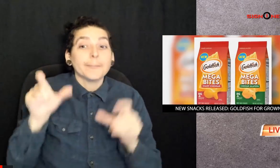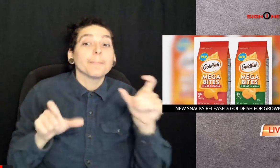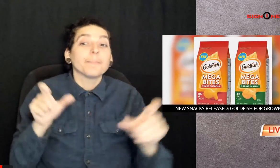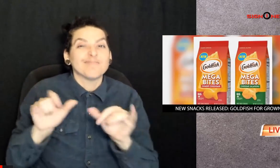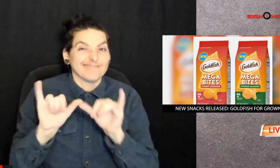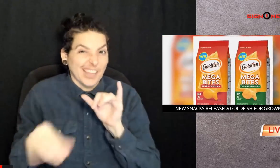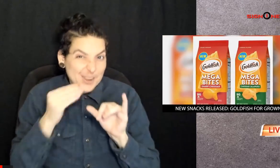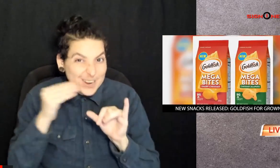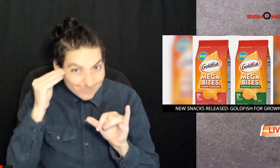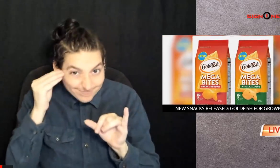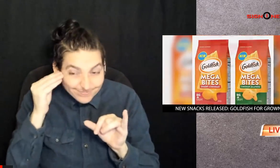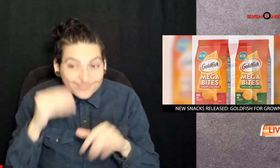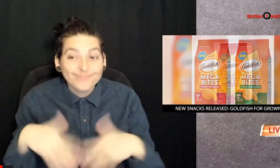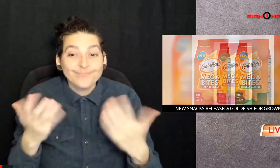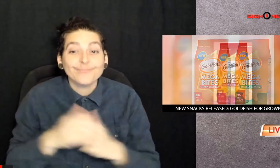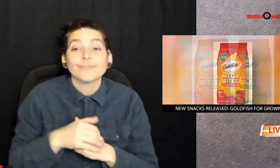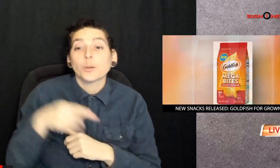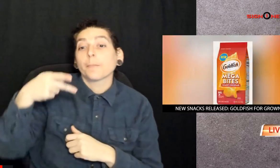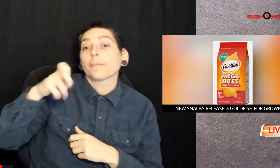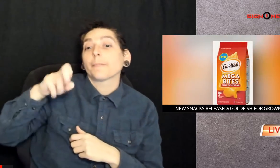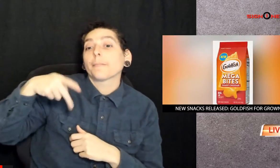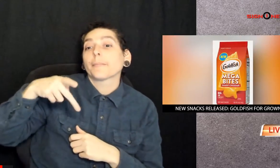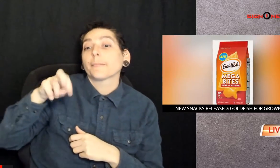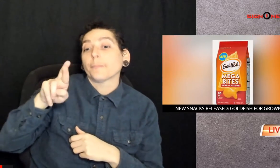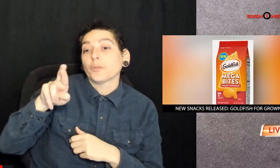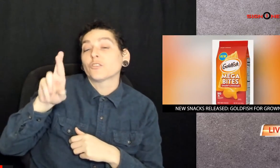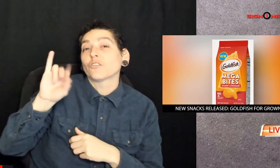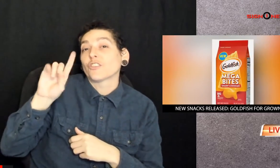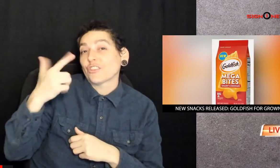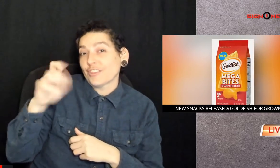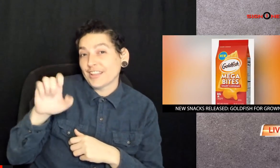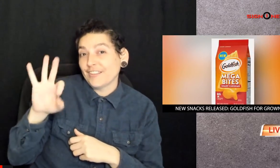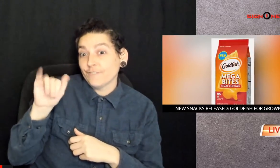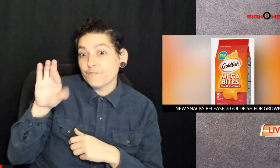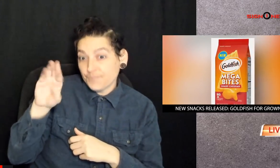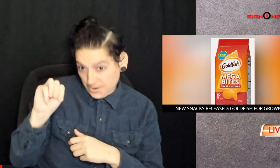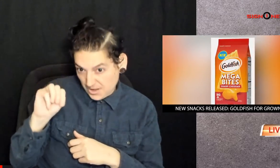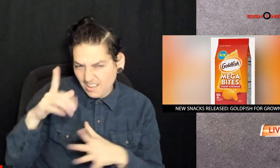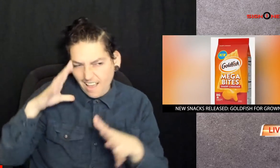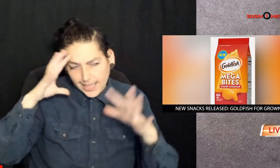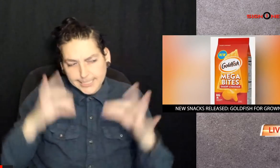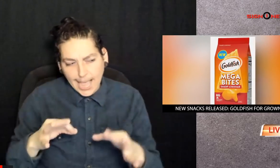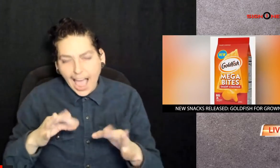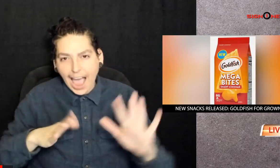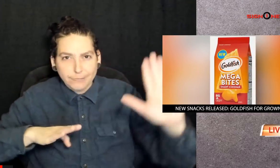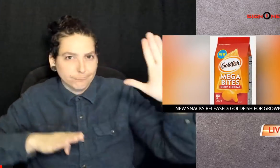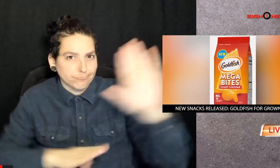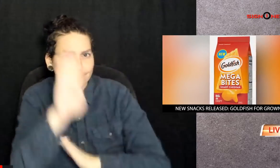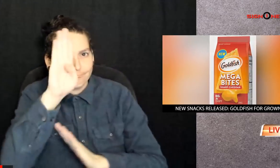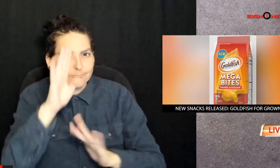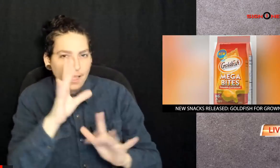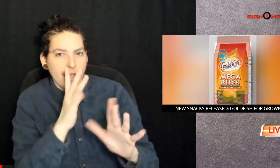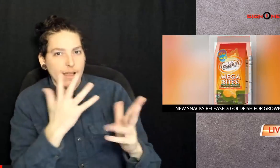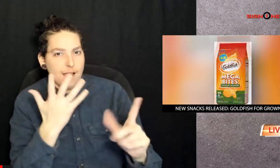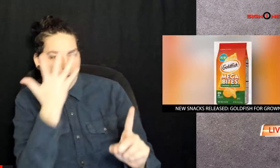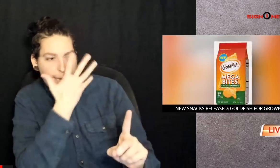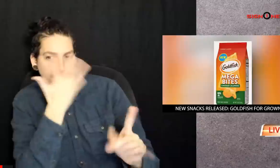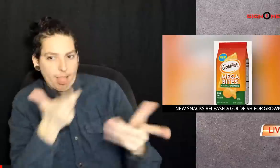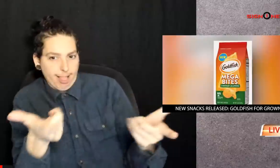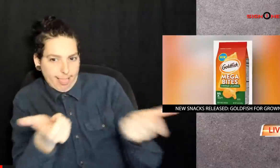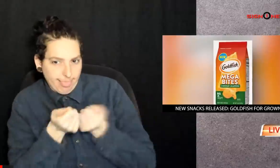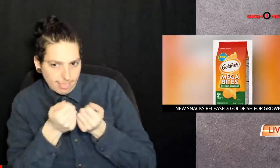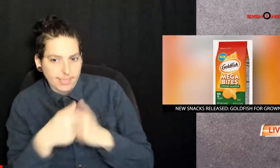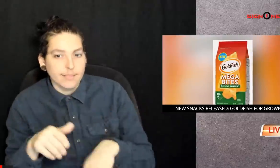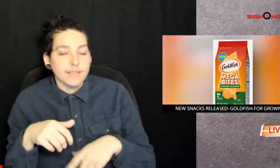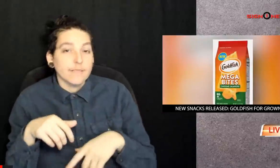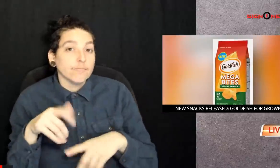stayed home so Pepperidge Farm decided to boost the appeal